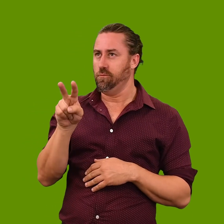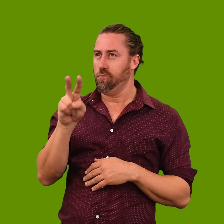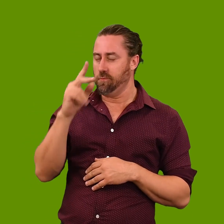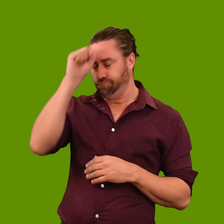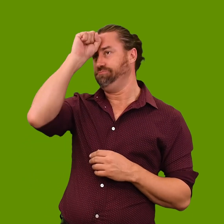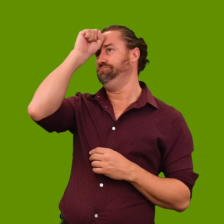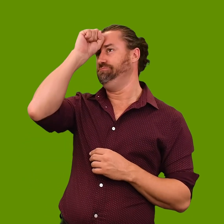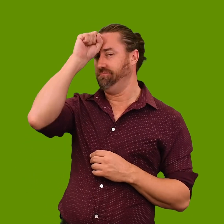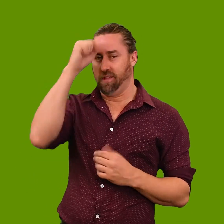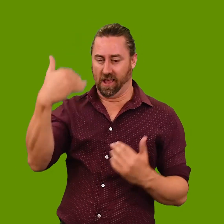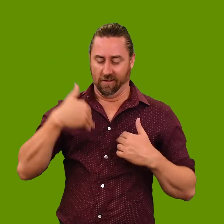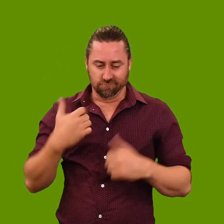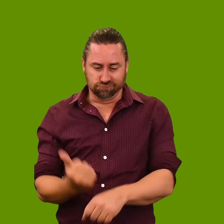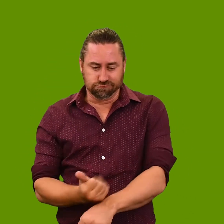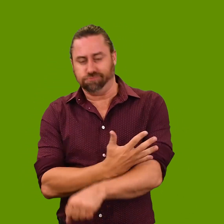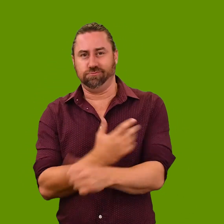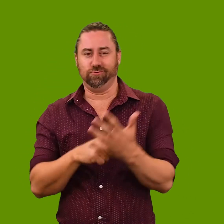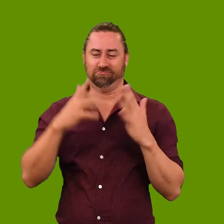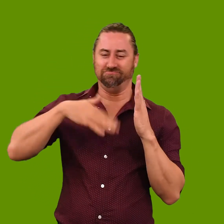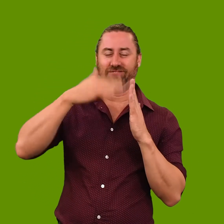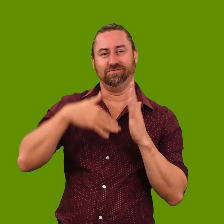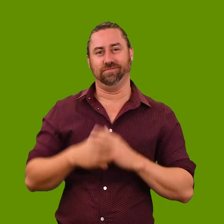impression on me and was the inspiration for this composition. In the portrait, I’m